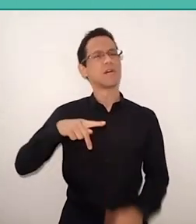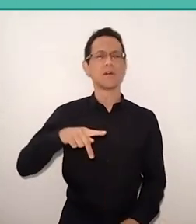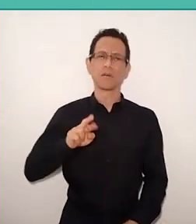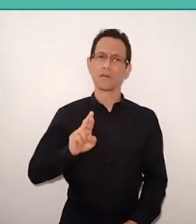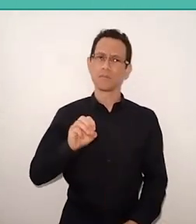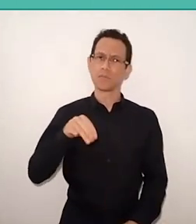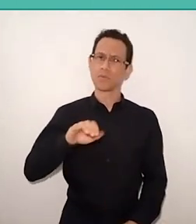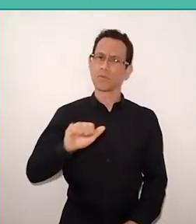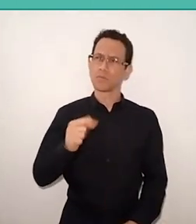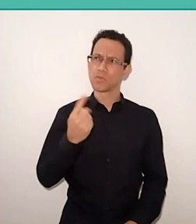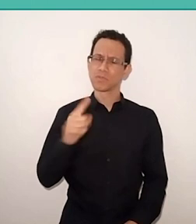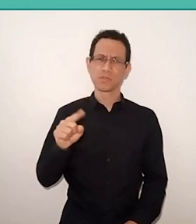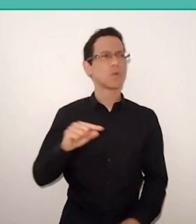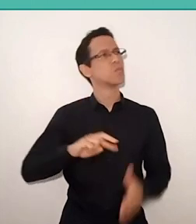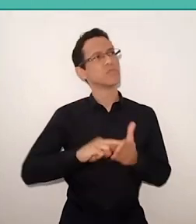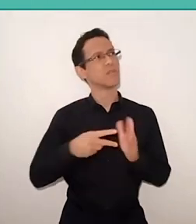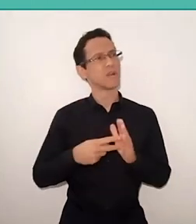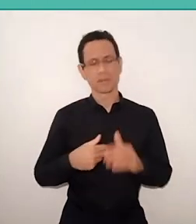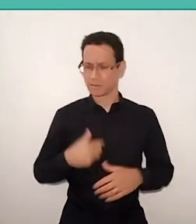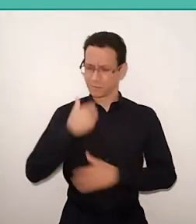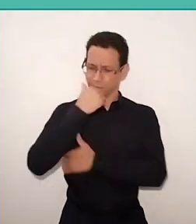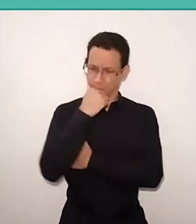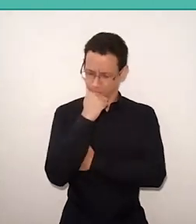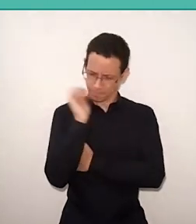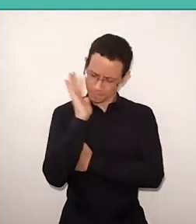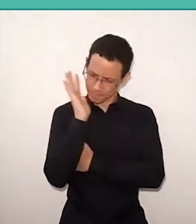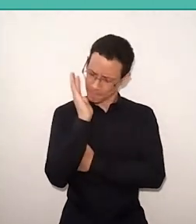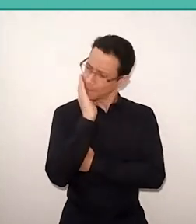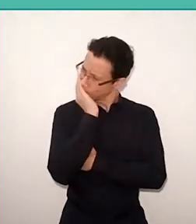trying to explain to my grandson which is capitalist mercantile illusion.